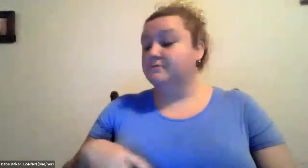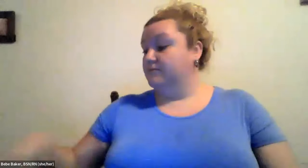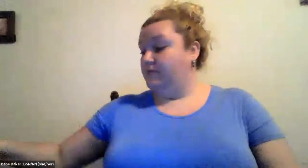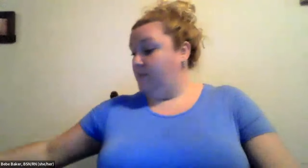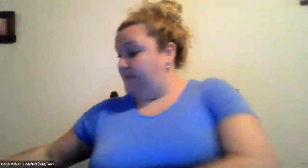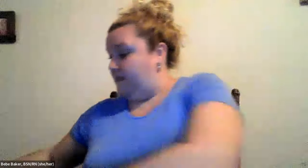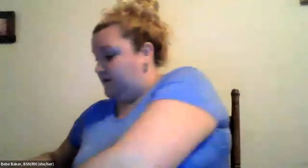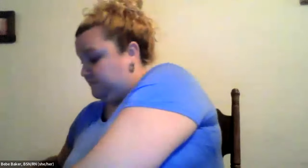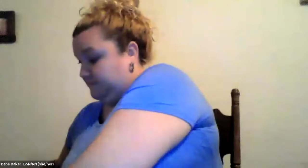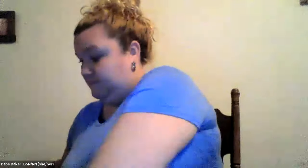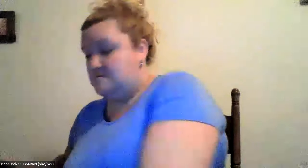Cristine Saunders: So i'm going to show you what it looks like.